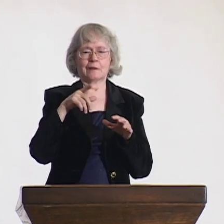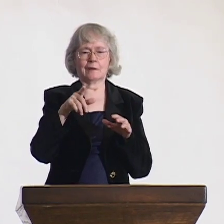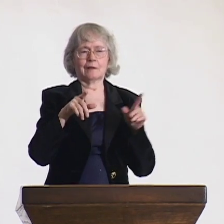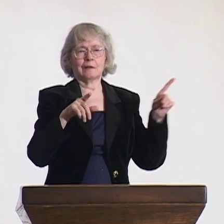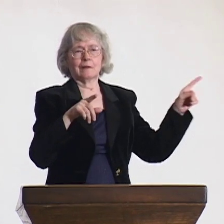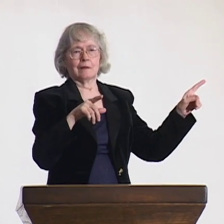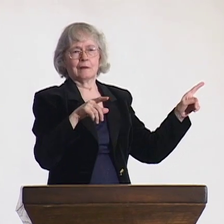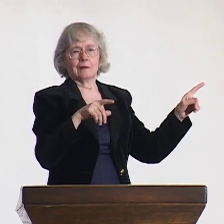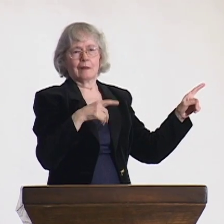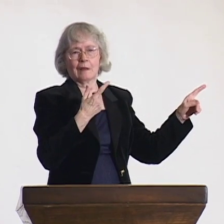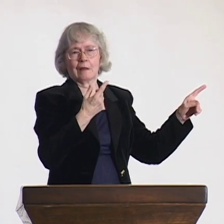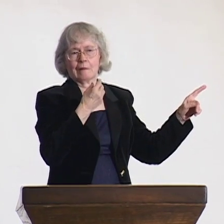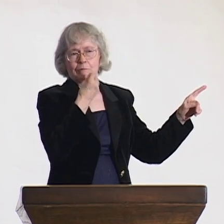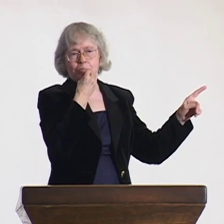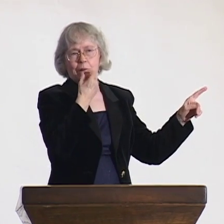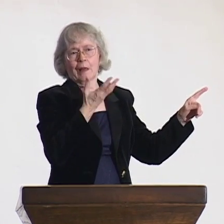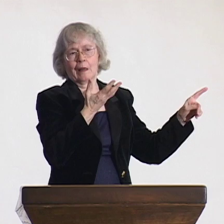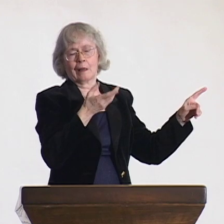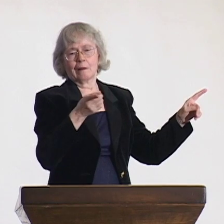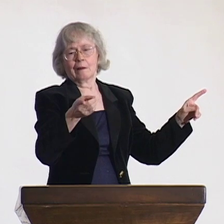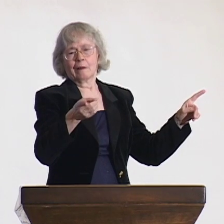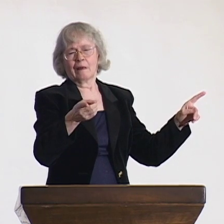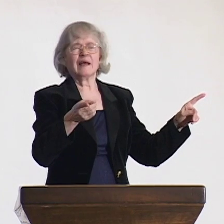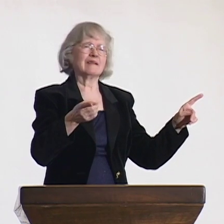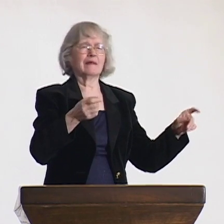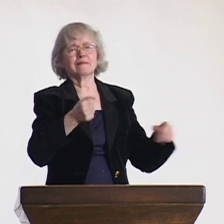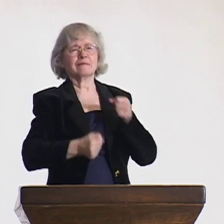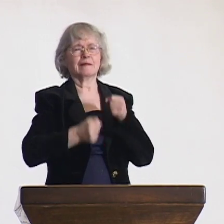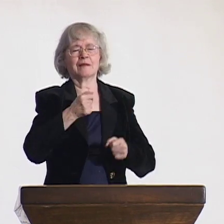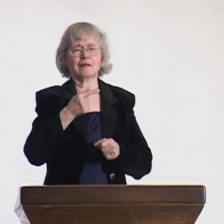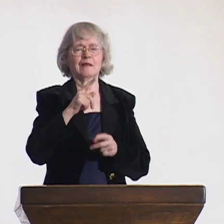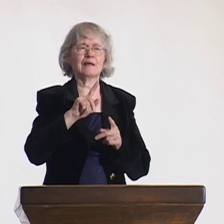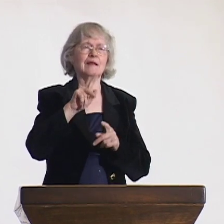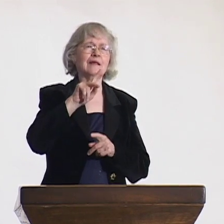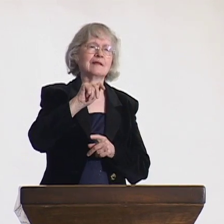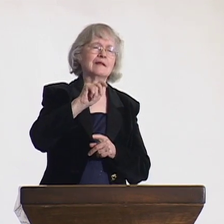compared to the suffering I had seen in Africa. I thought to myself, these were issues